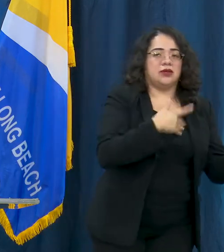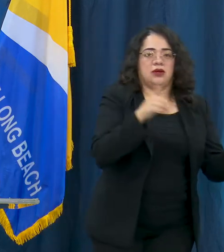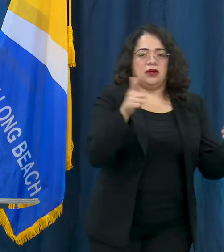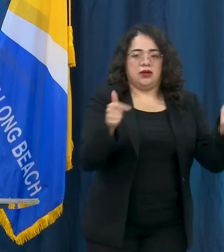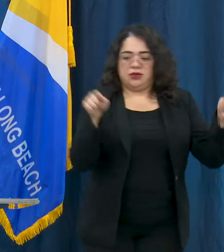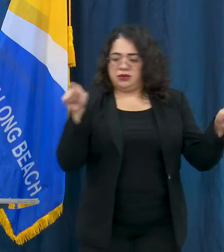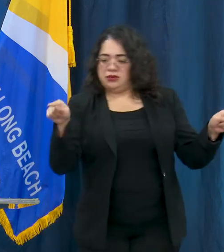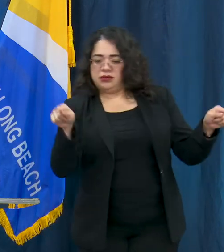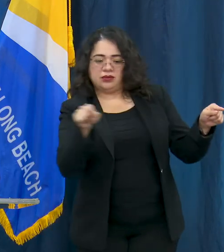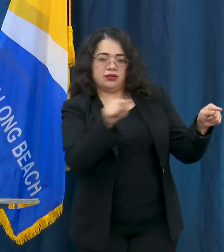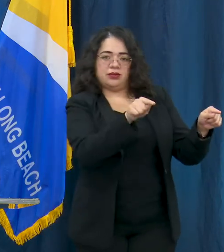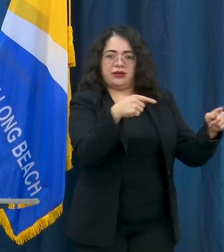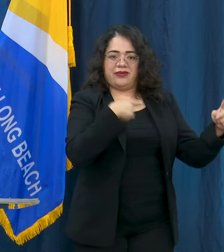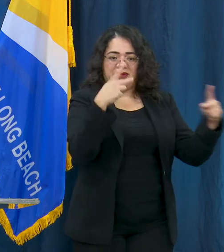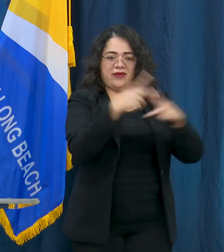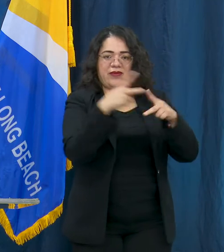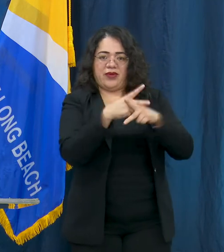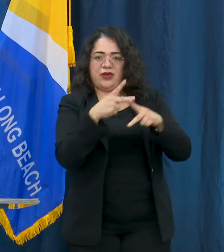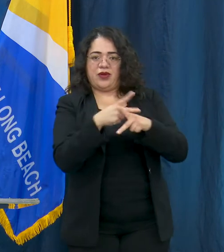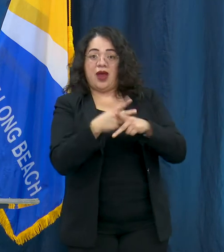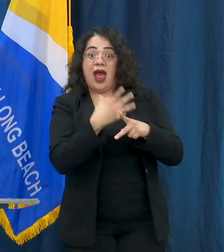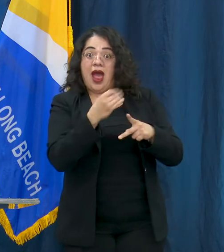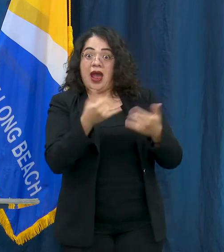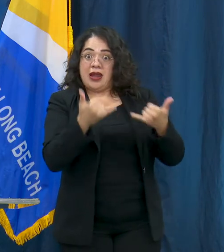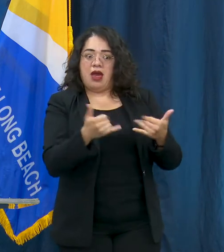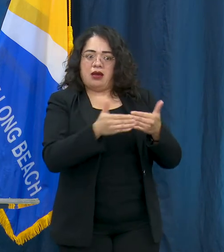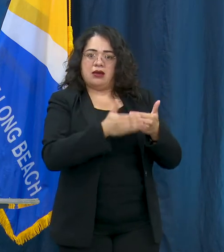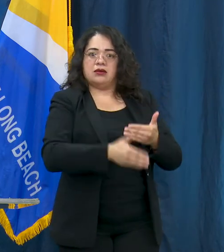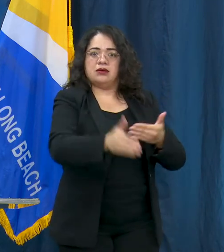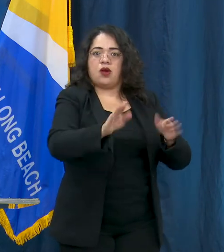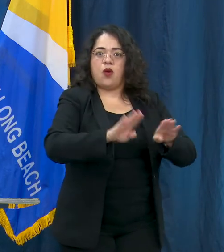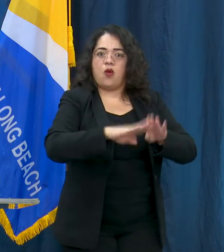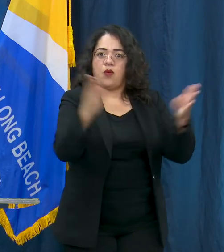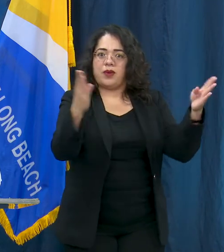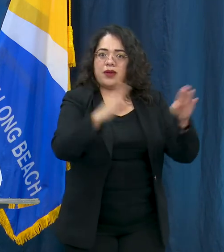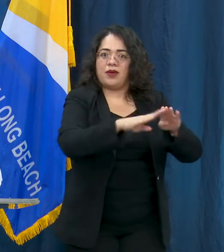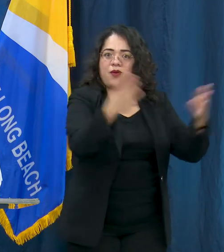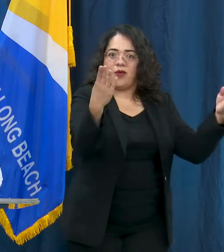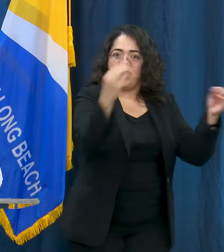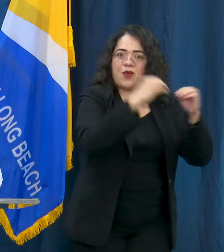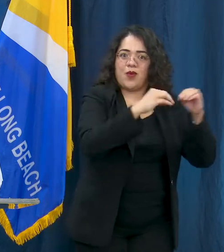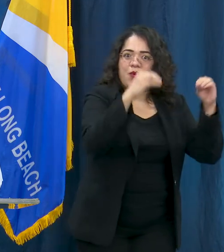reopen and so it'll be difficult to parse out